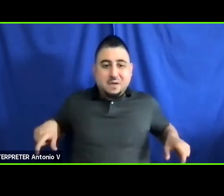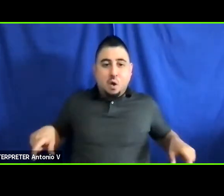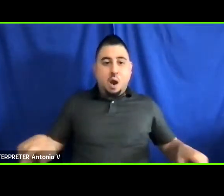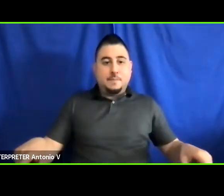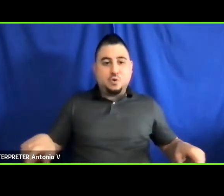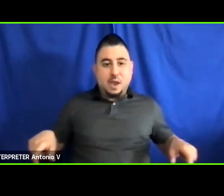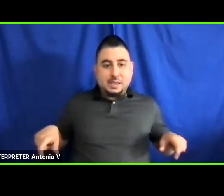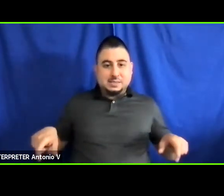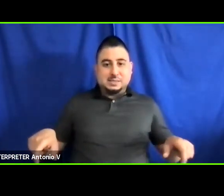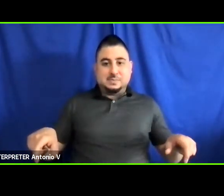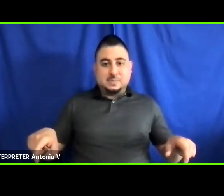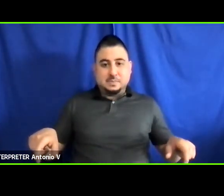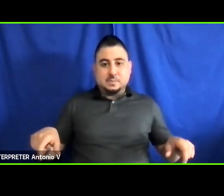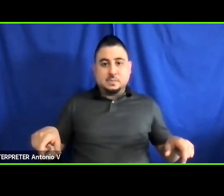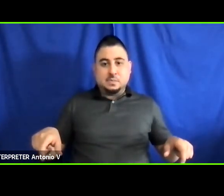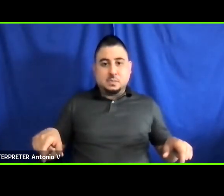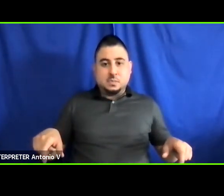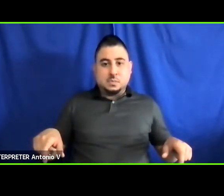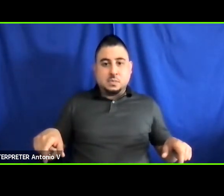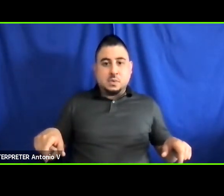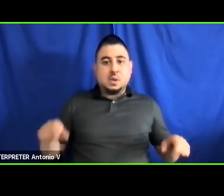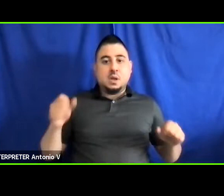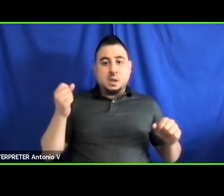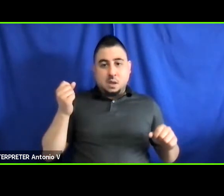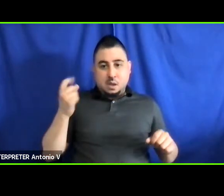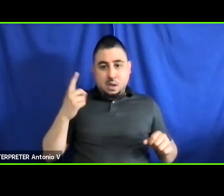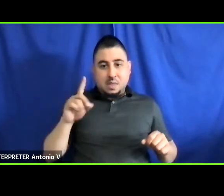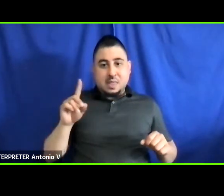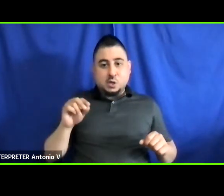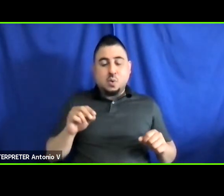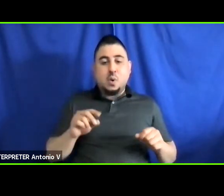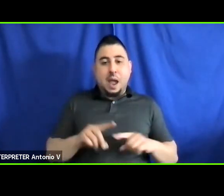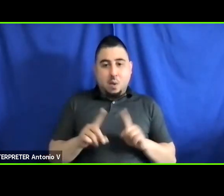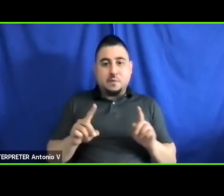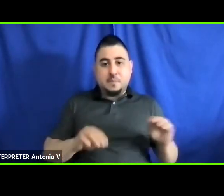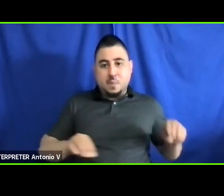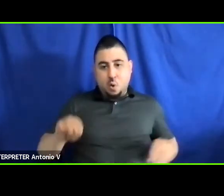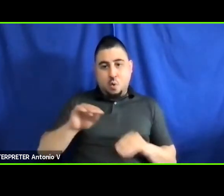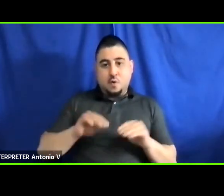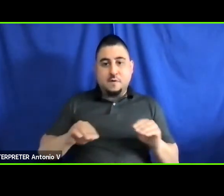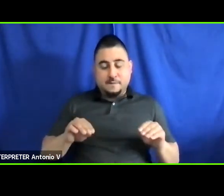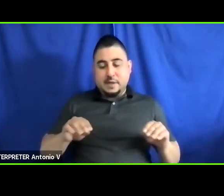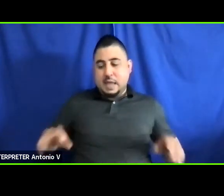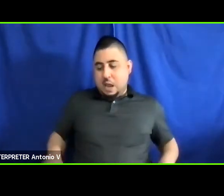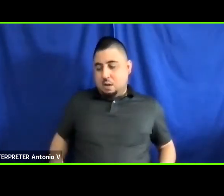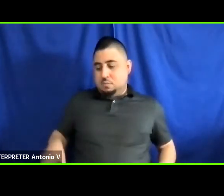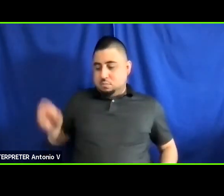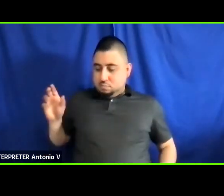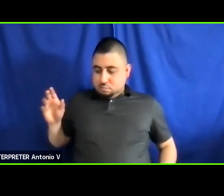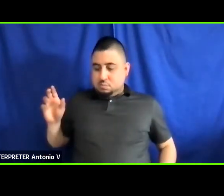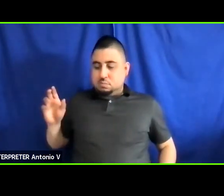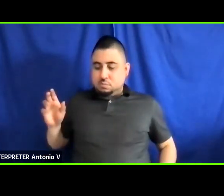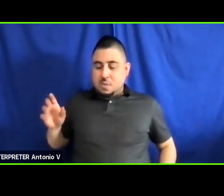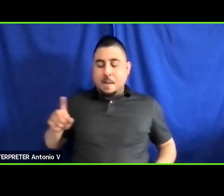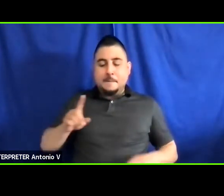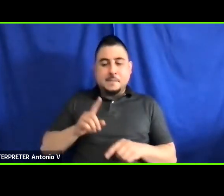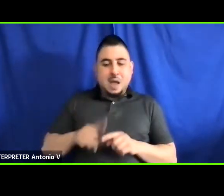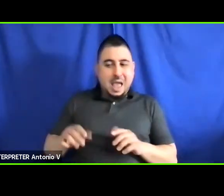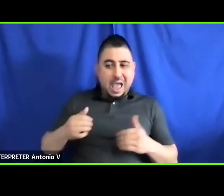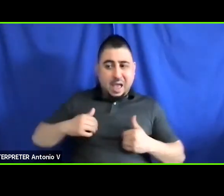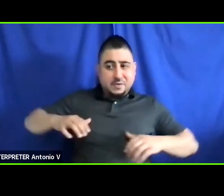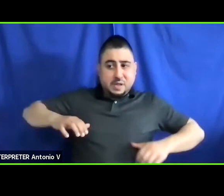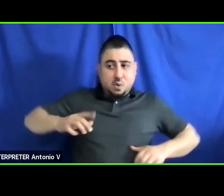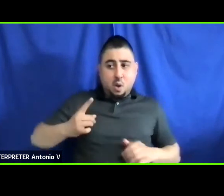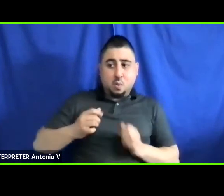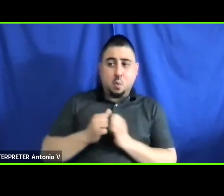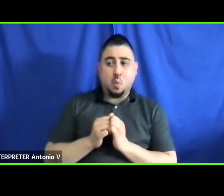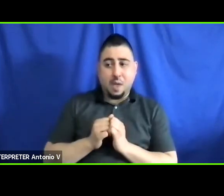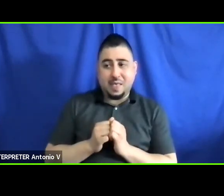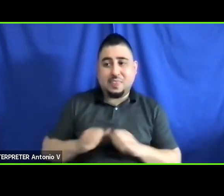They do, however, move the armrests, but have you ever thought about doing a data with armrest,